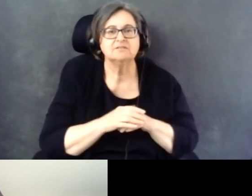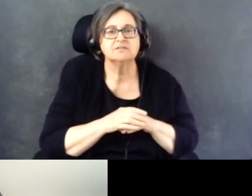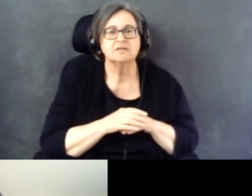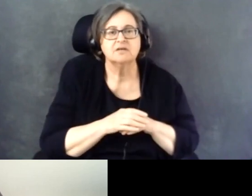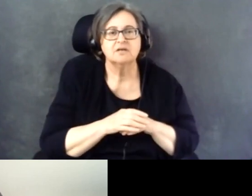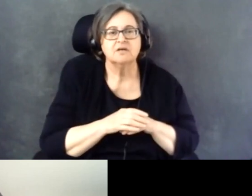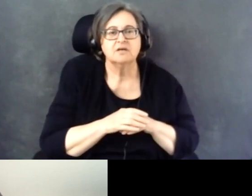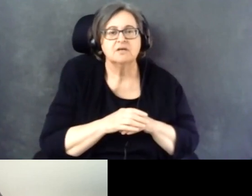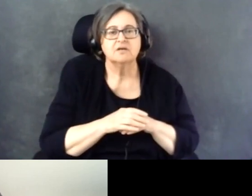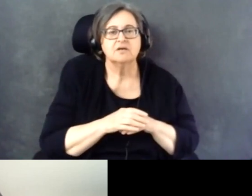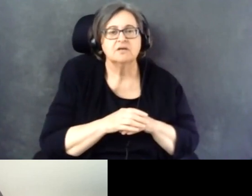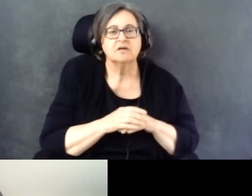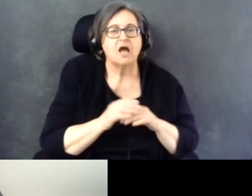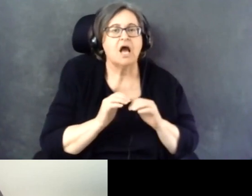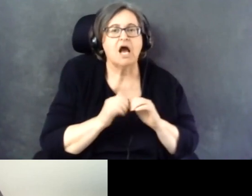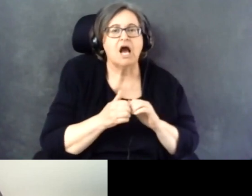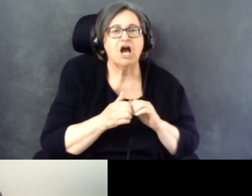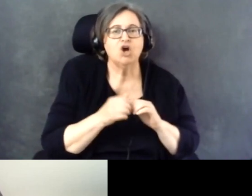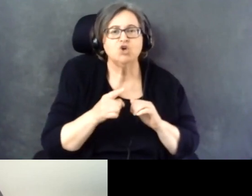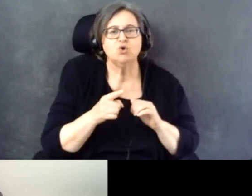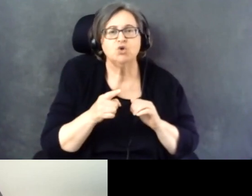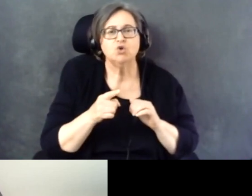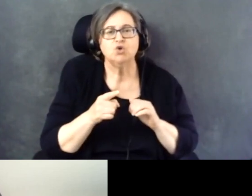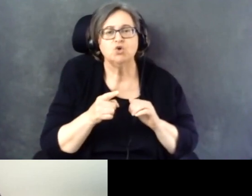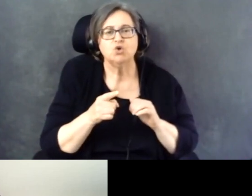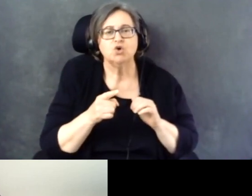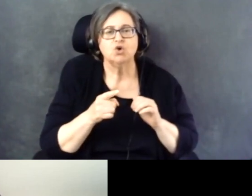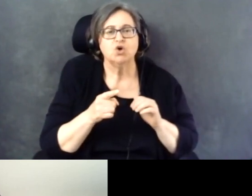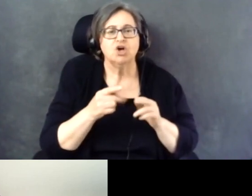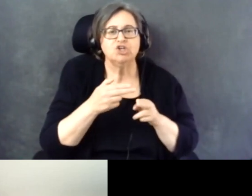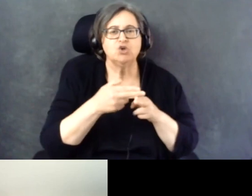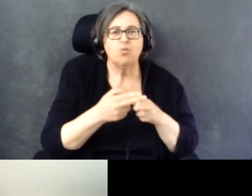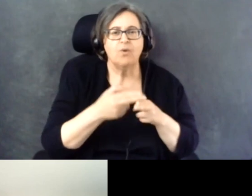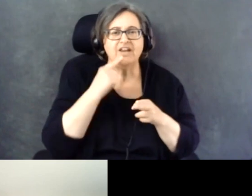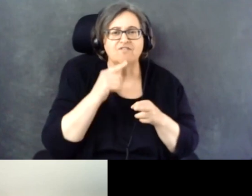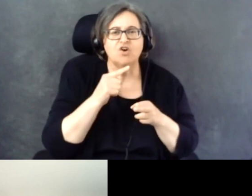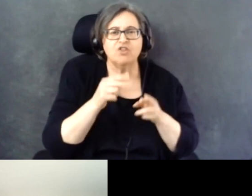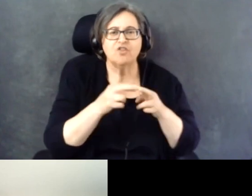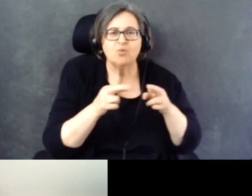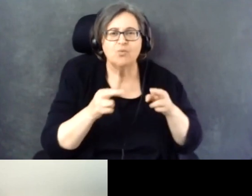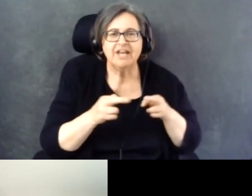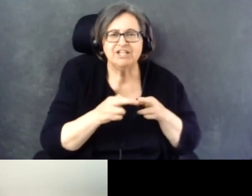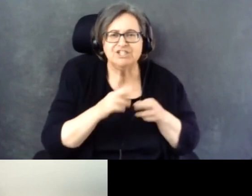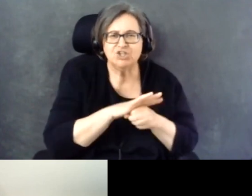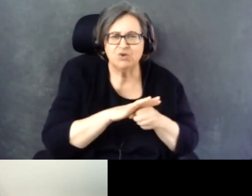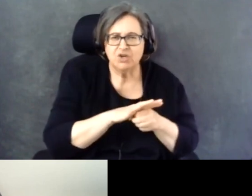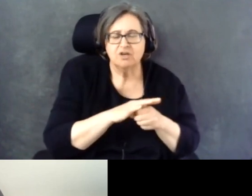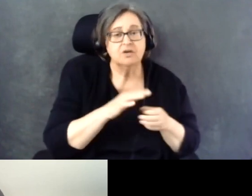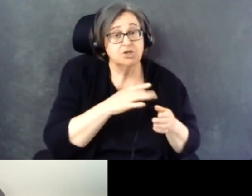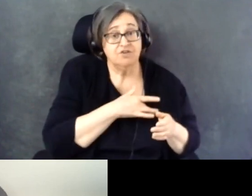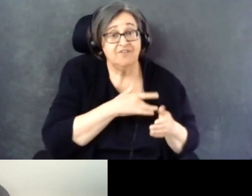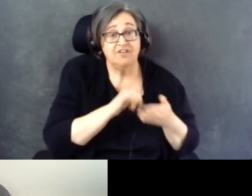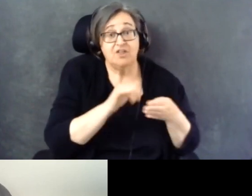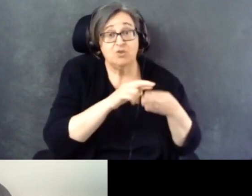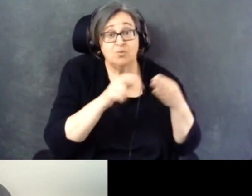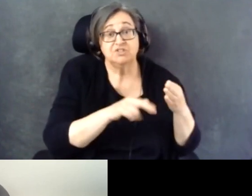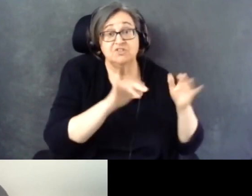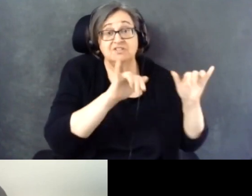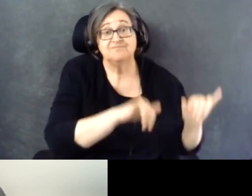How did you wait for region? Did you find that results were in line with the general election results and their states